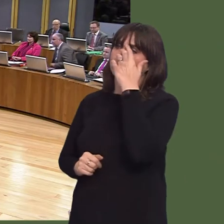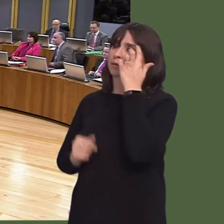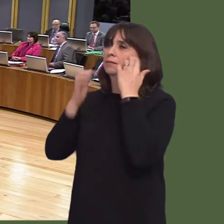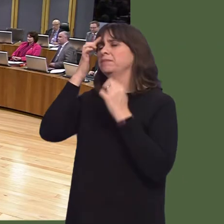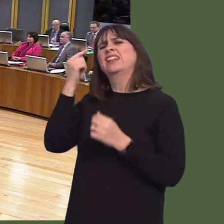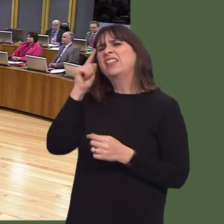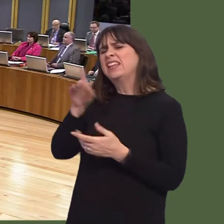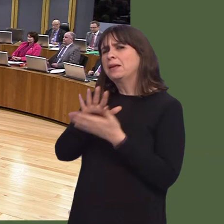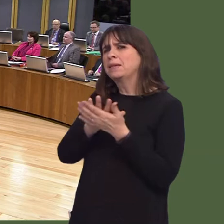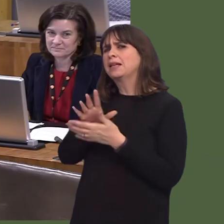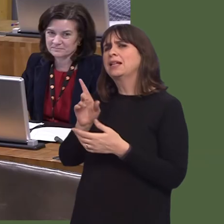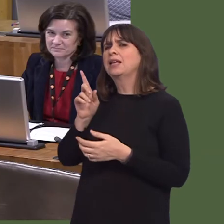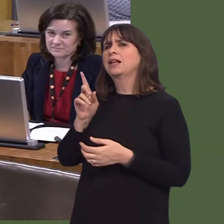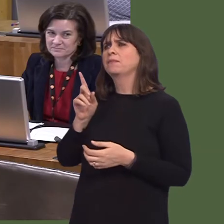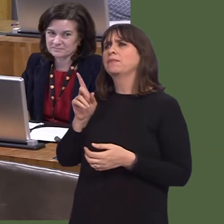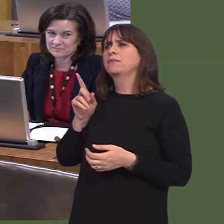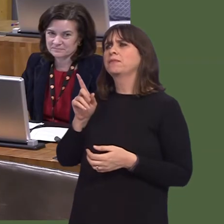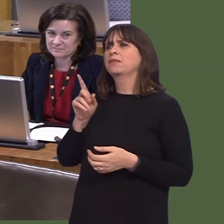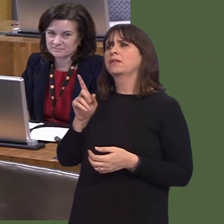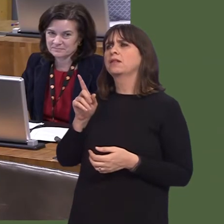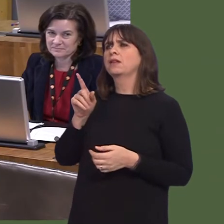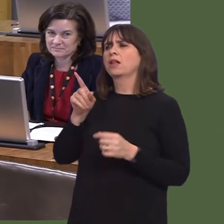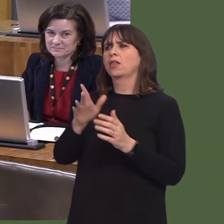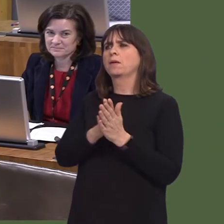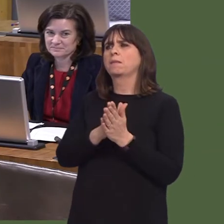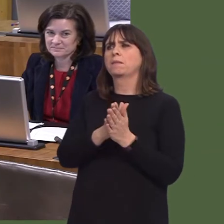In terms of the issue of breathing space, I know this is something that has been raised.